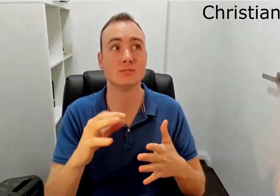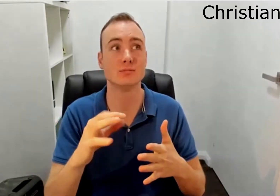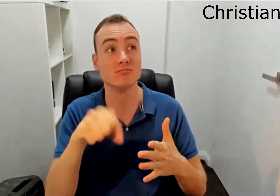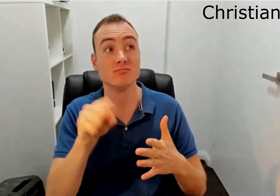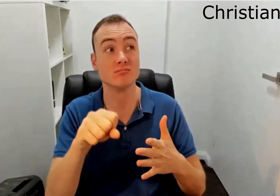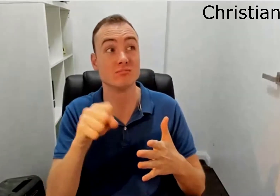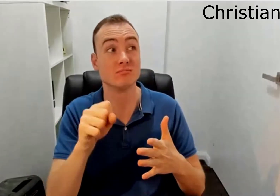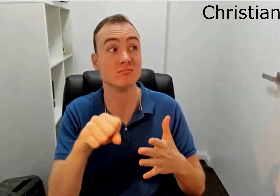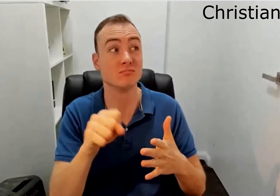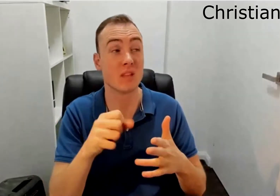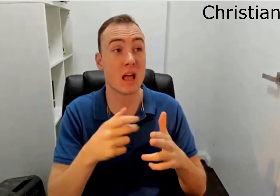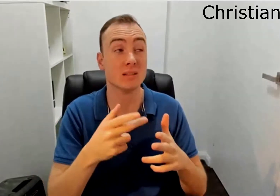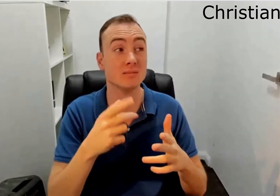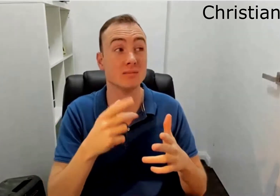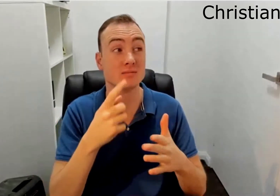Being deaf to me